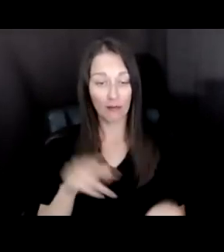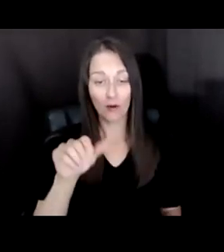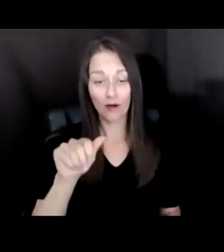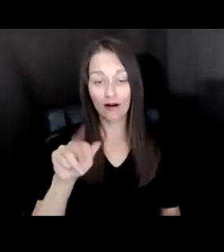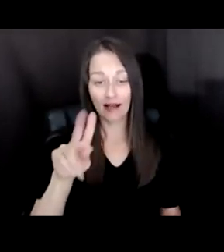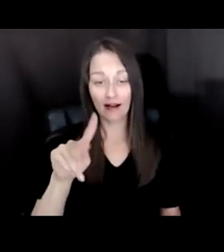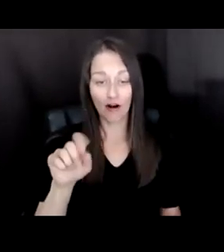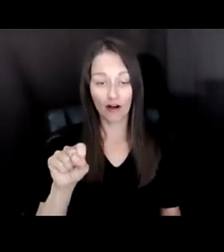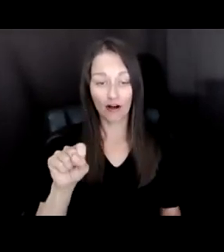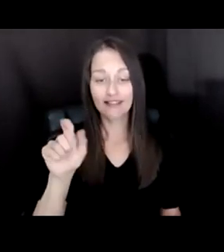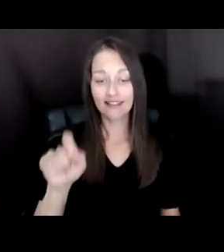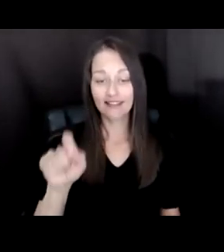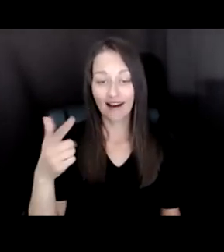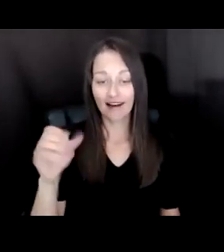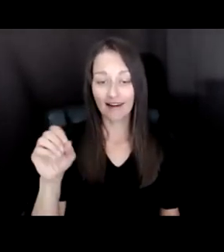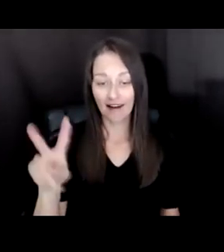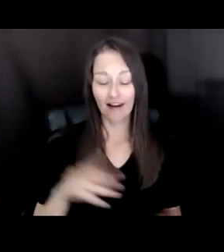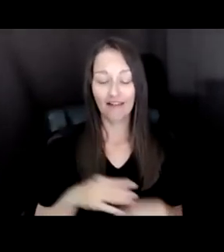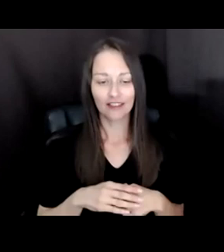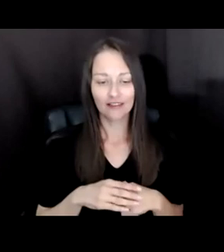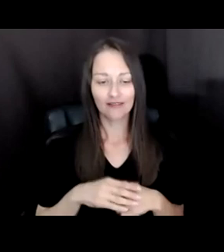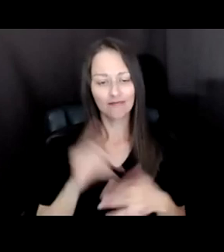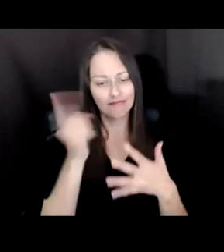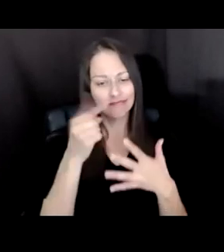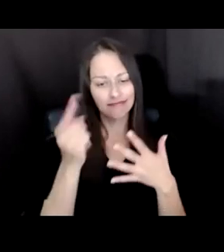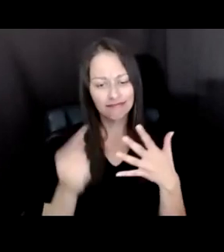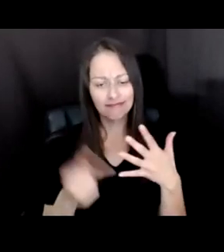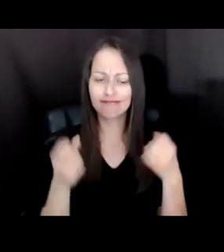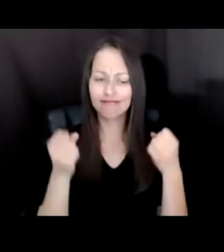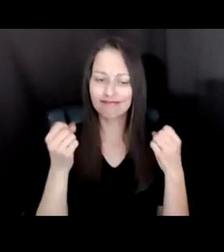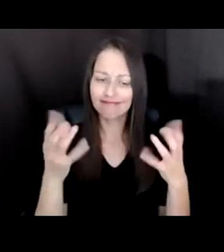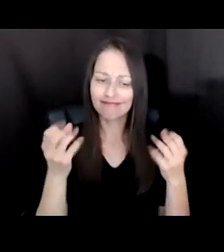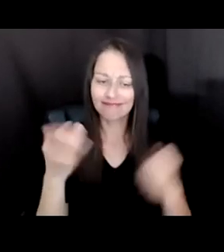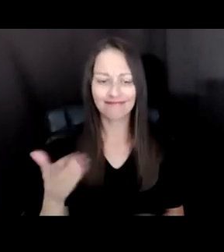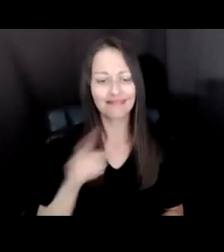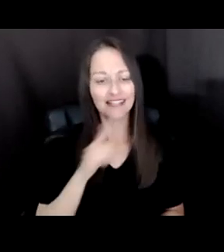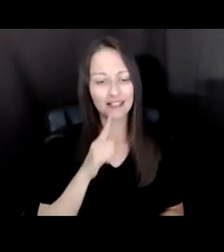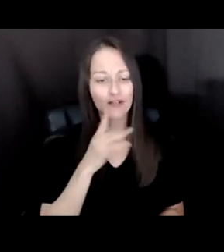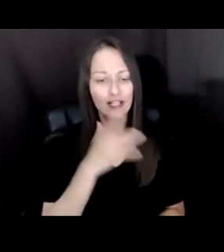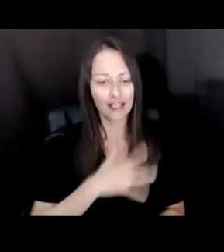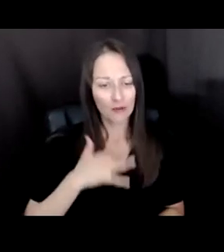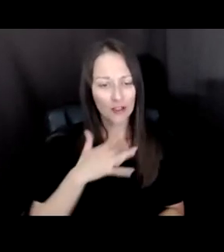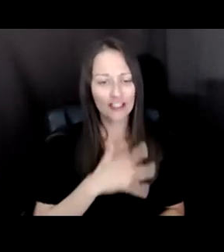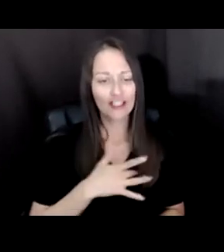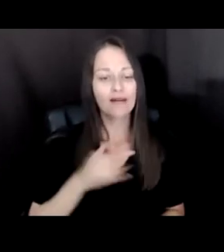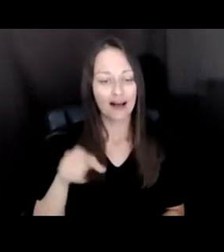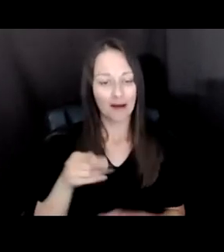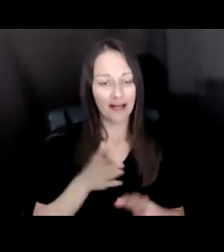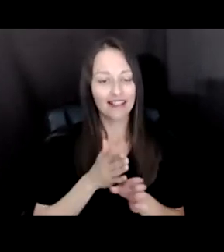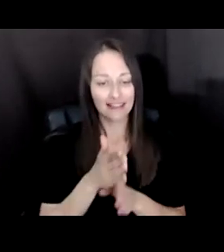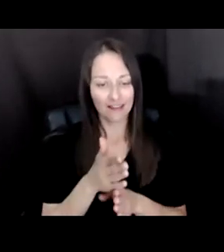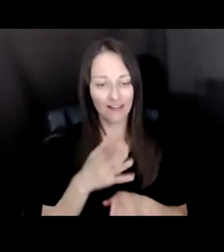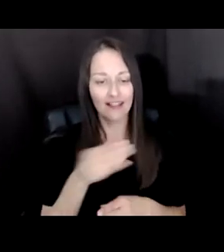THERE ARE SO MANY THINGS I APPRECIATE ABOUT THIS FIELD SCAN AND RECOMMENDATIONS REPORT. FIRST AND